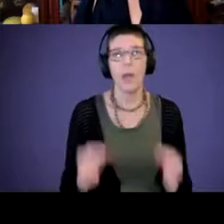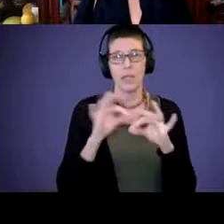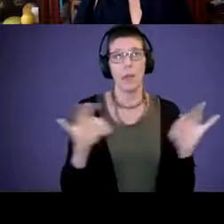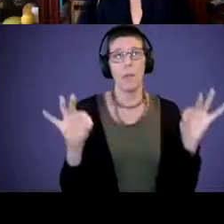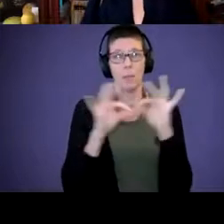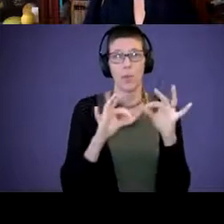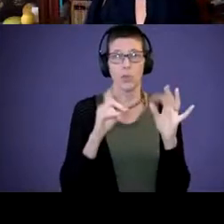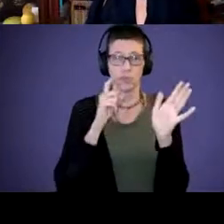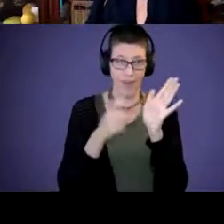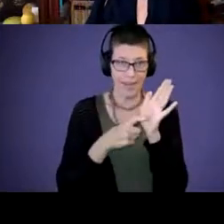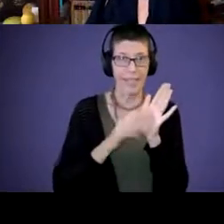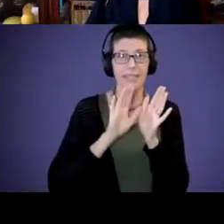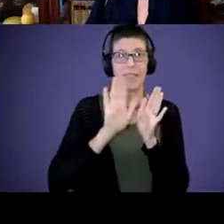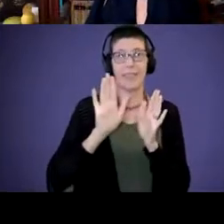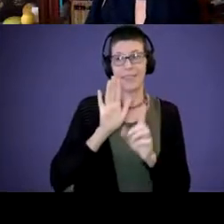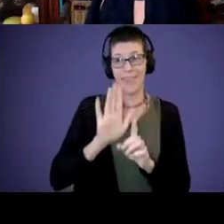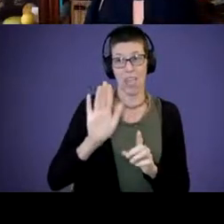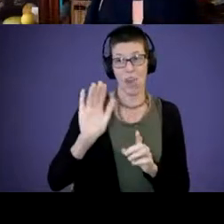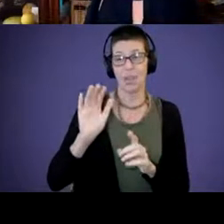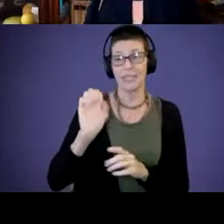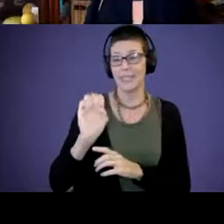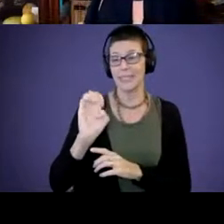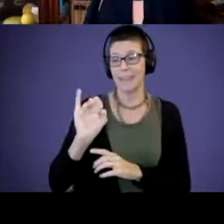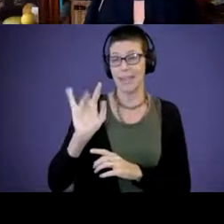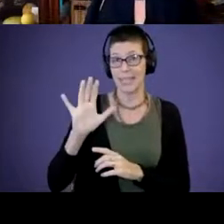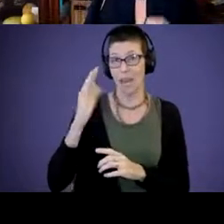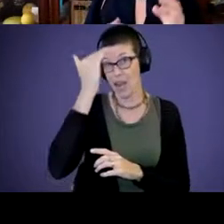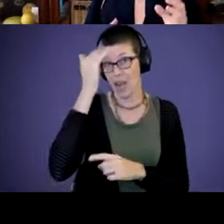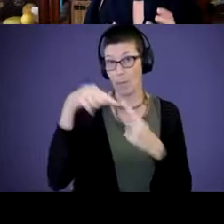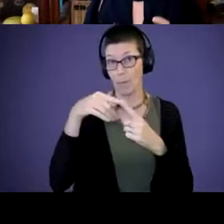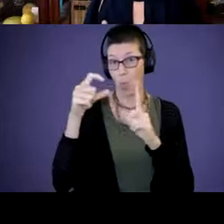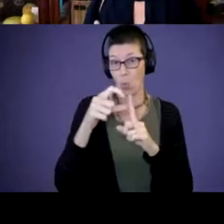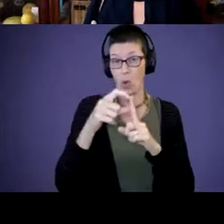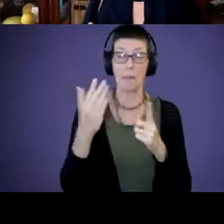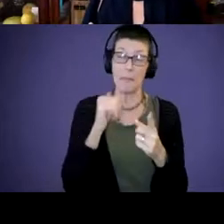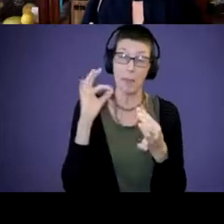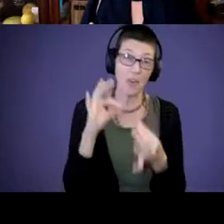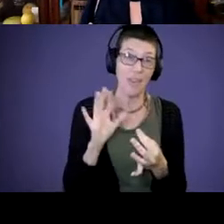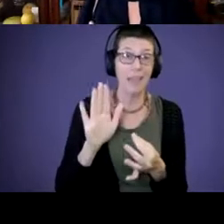child's semantic knowledge of a word might not be perfect. Their sign shape might not be perfect,